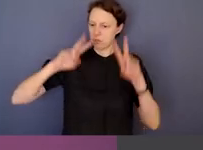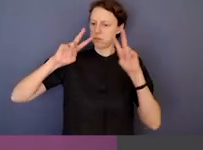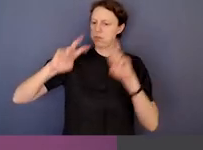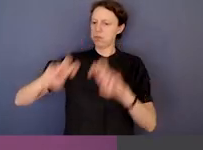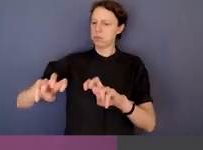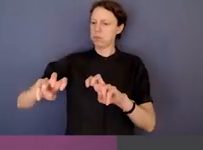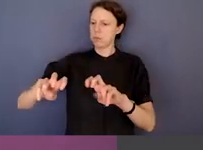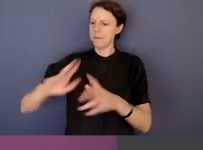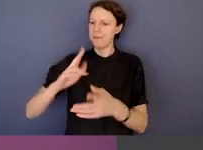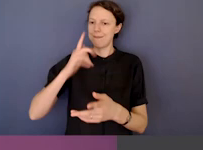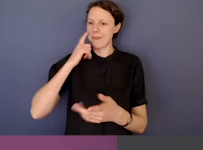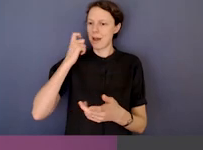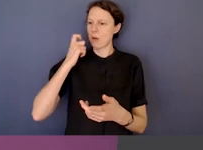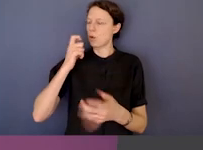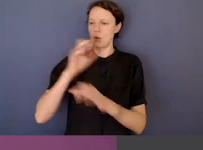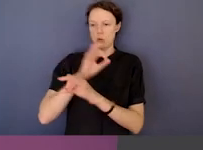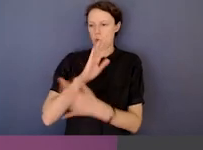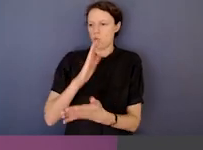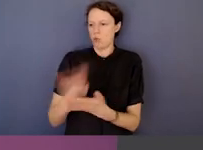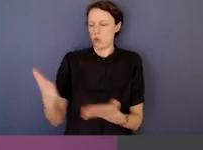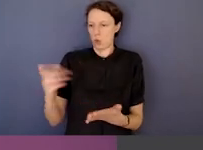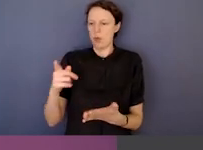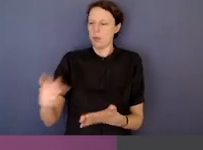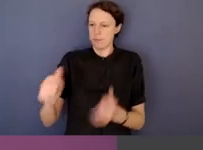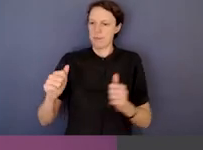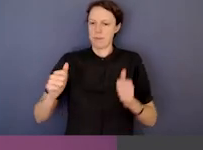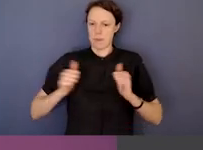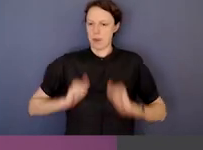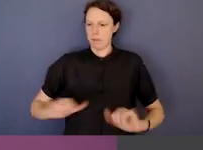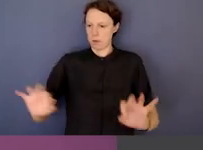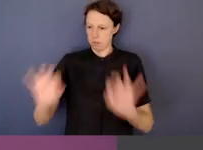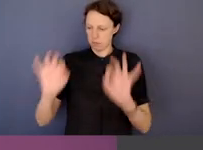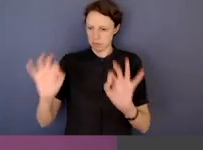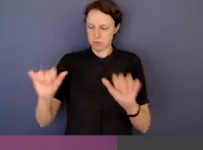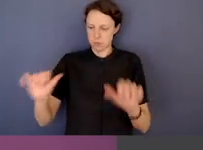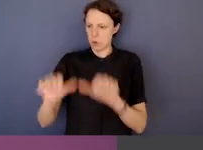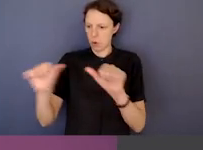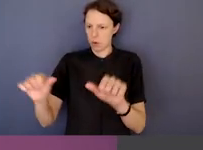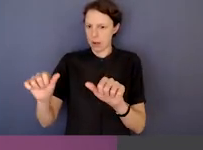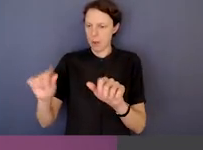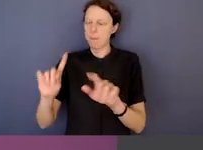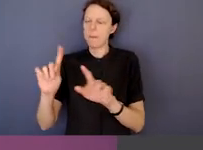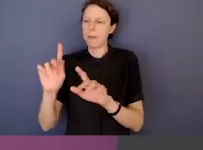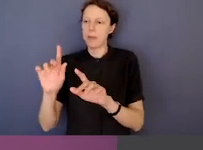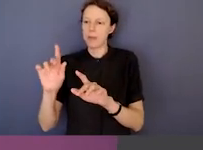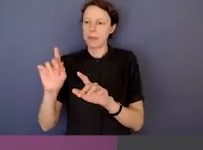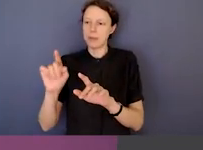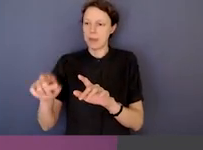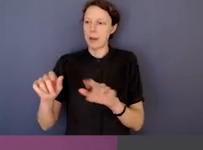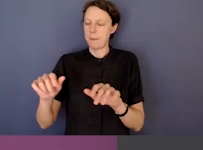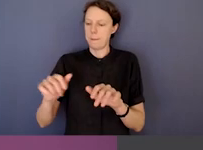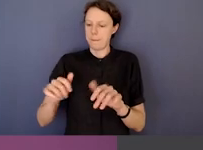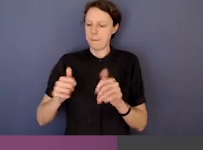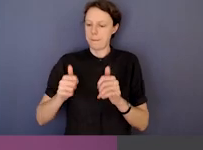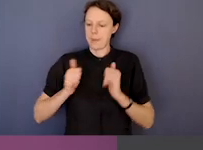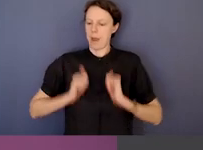And we made some observations and recommendations around conduct by members of parliament that fall short of criminal conduct.